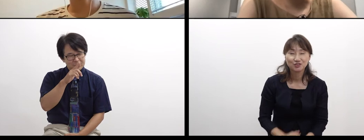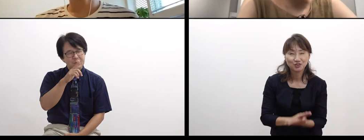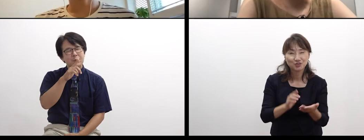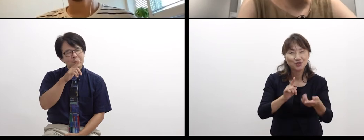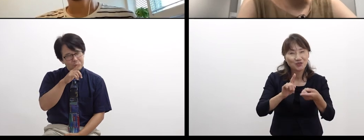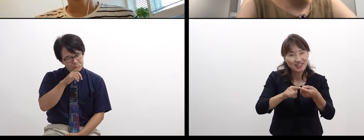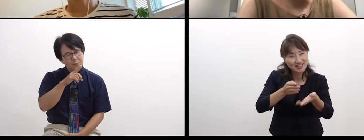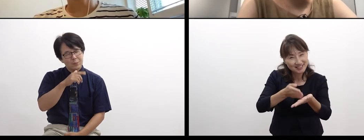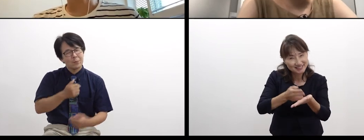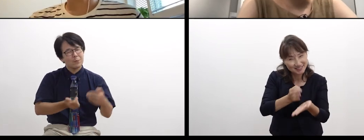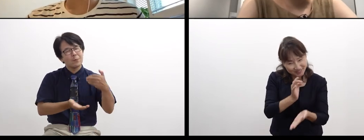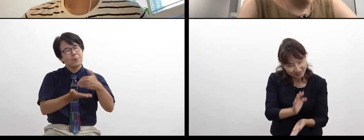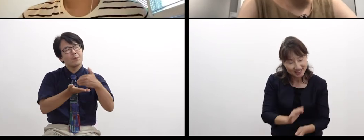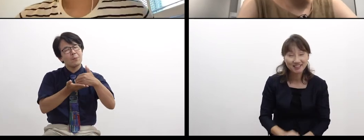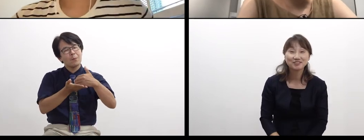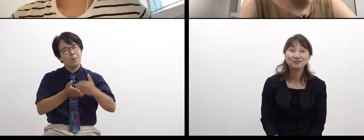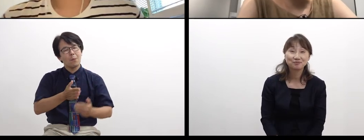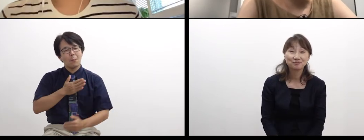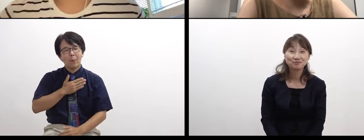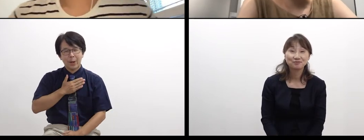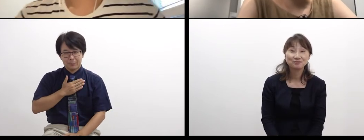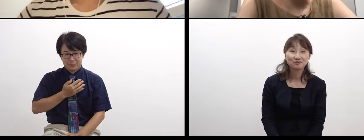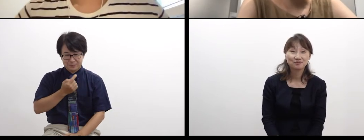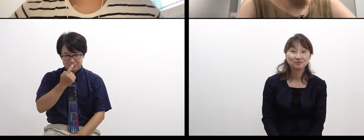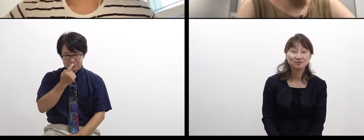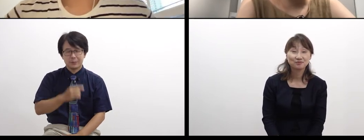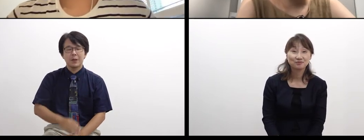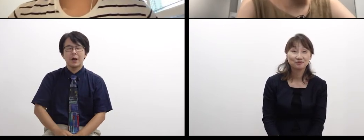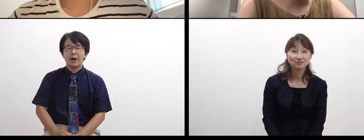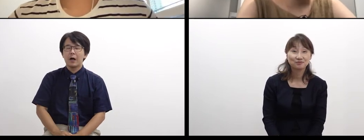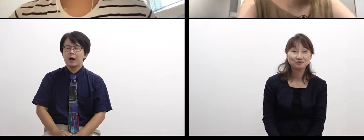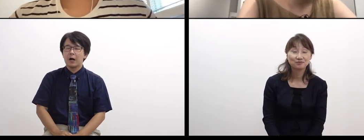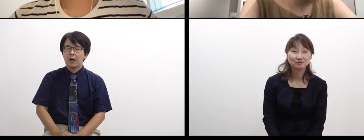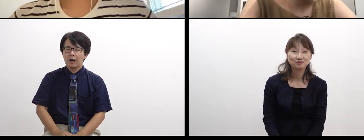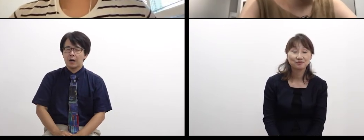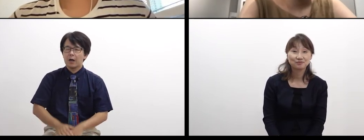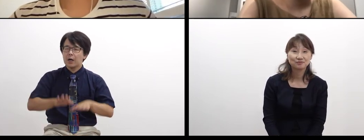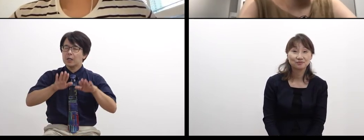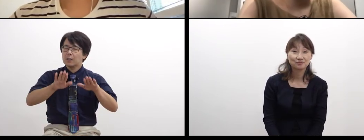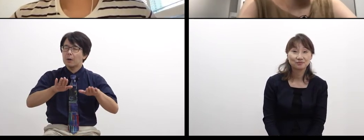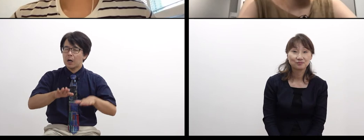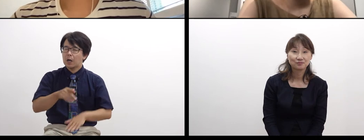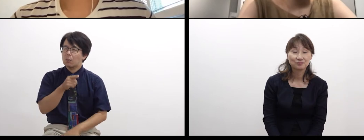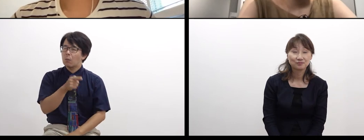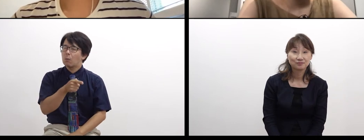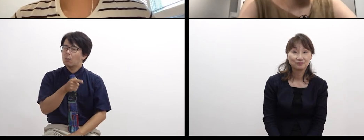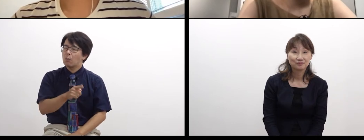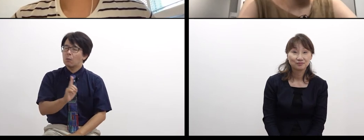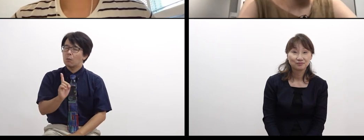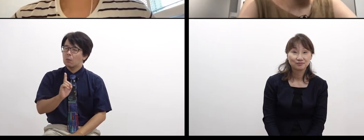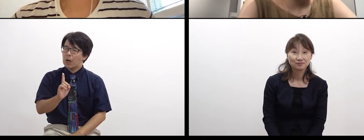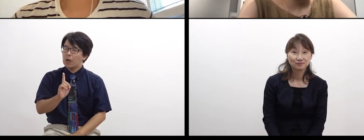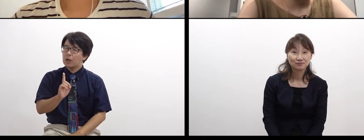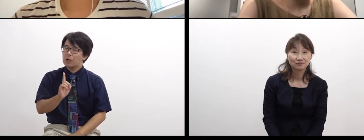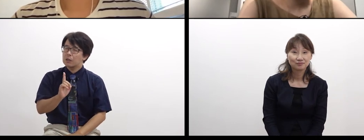That is, well,